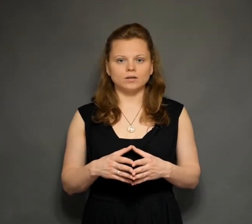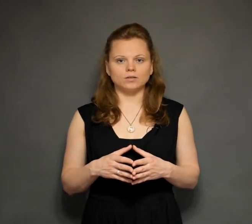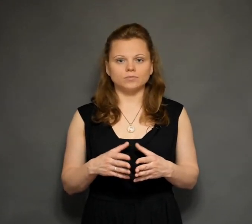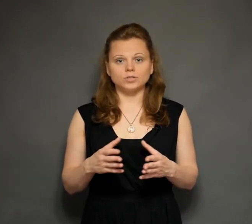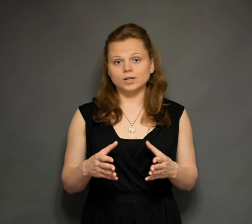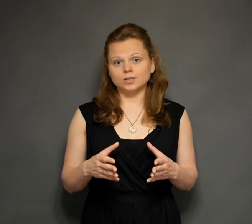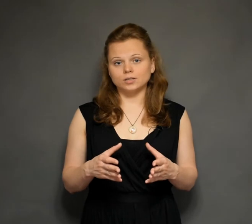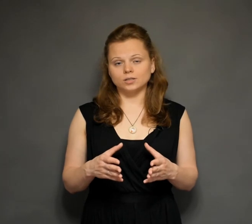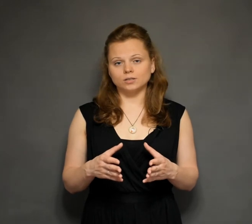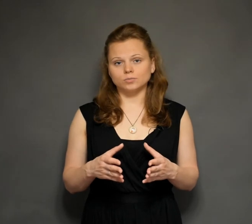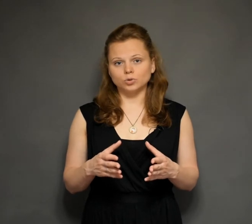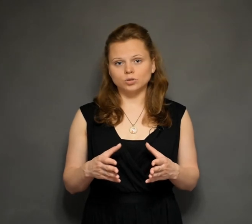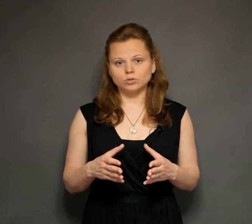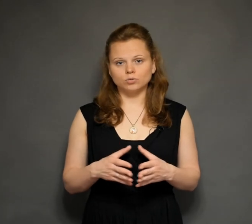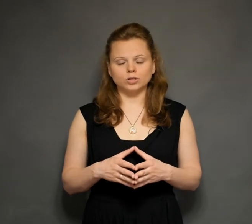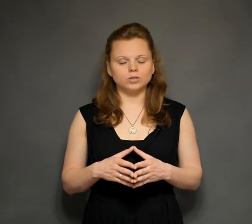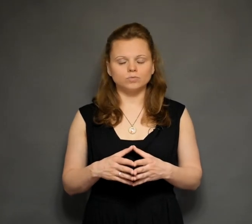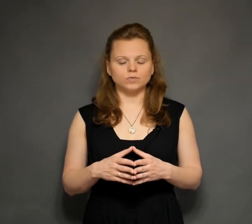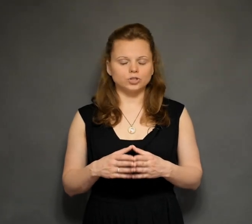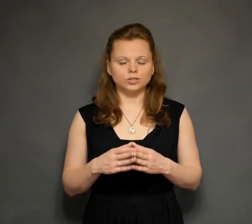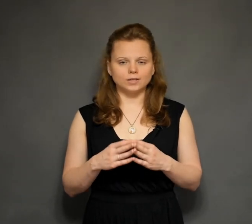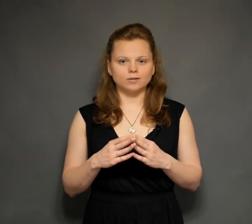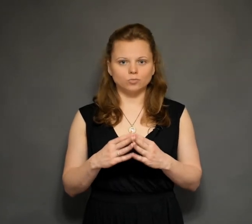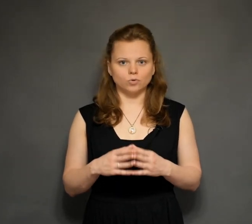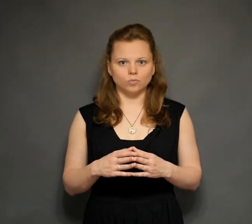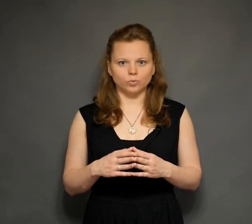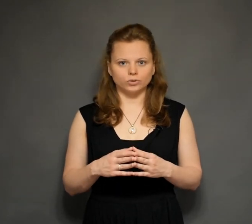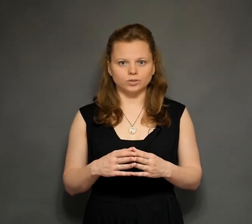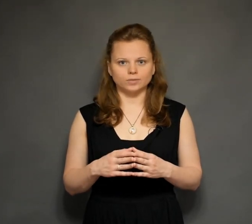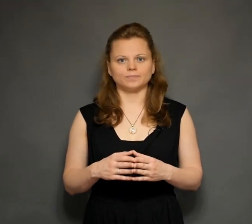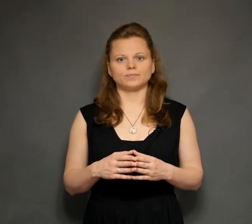Federal is not much, but they important for any search